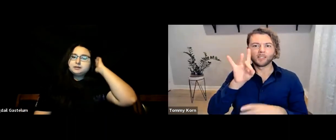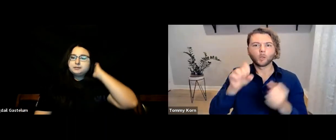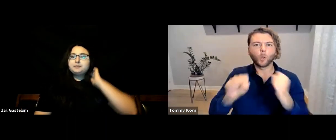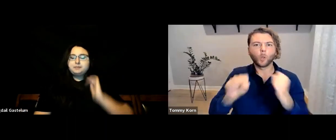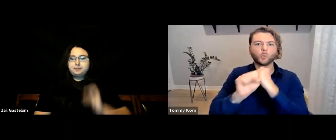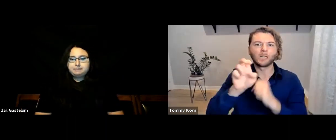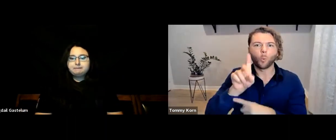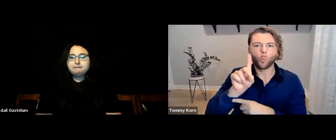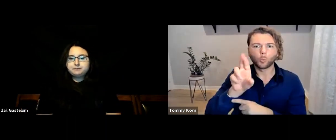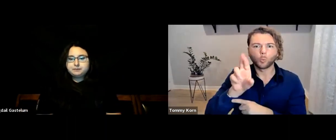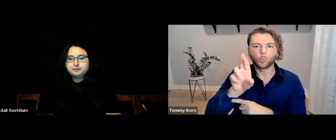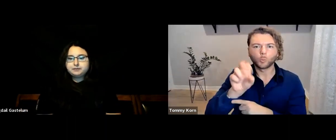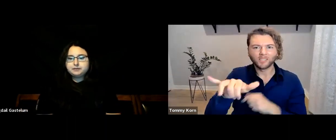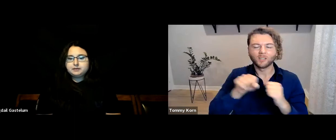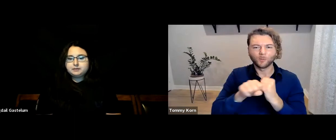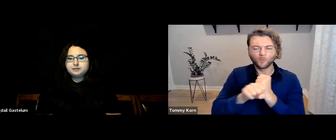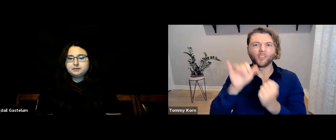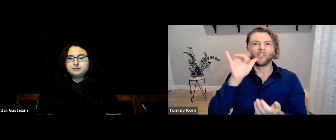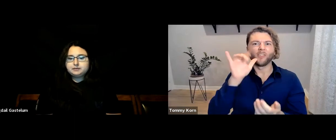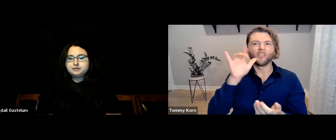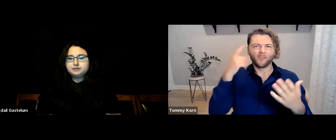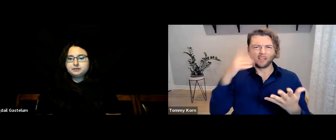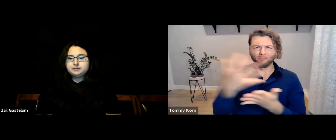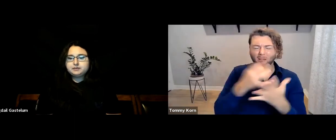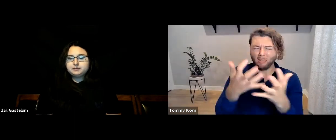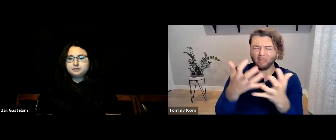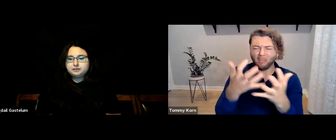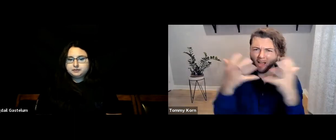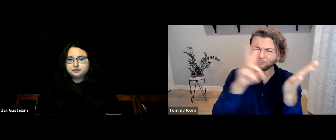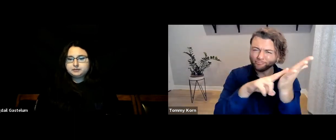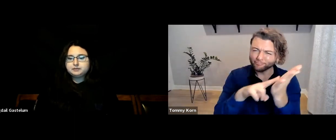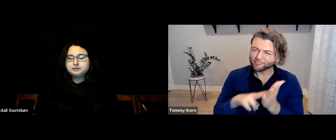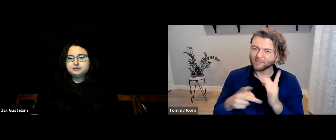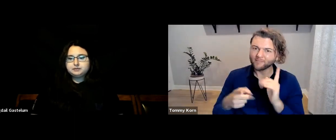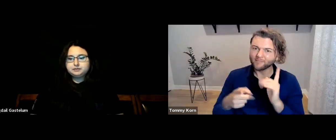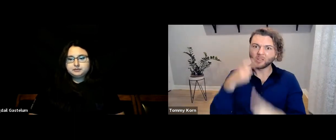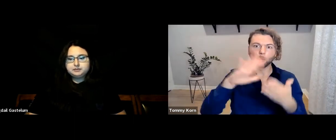It’s been heavily advertised, and it’s gotten a good amount of signatures